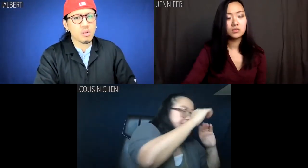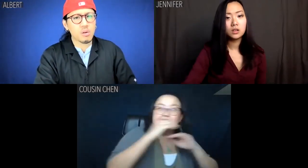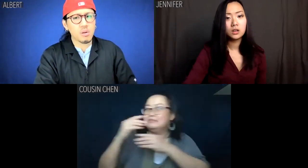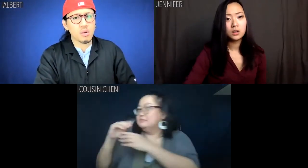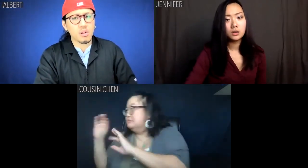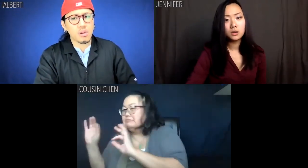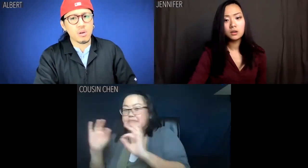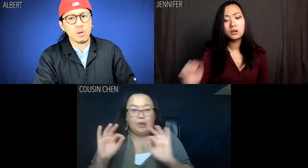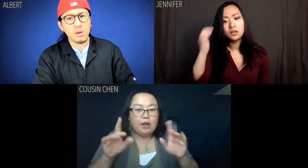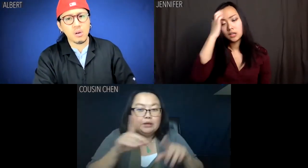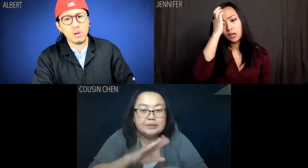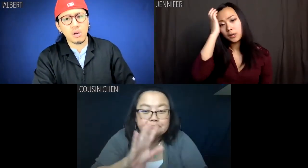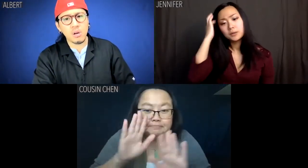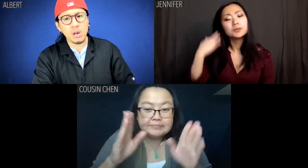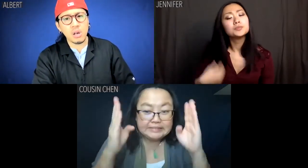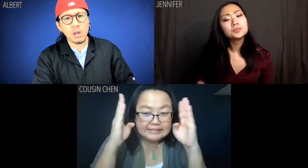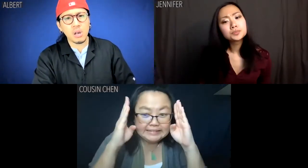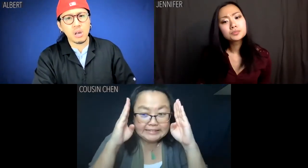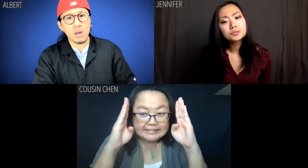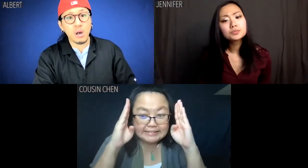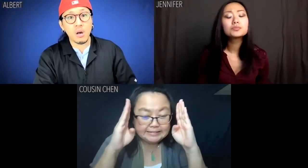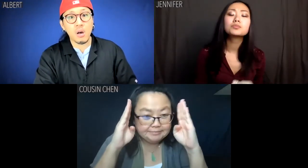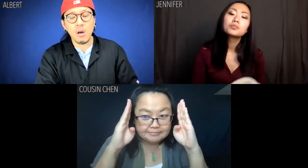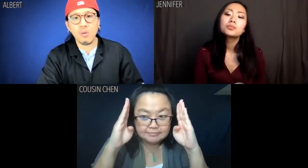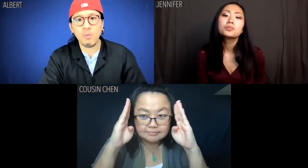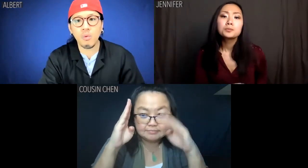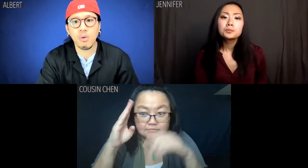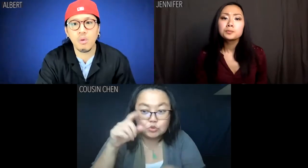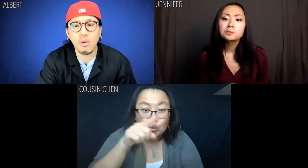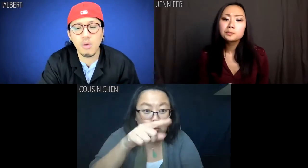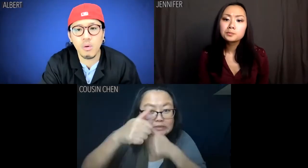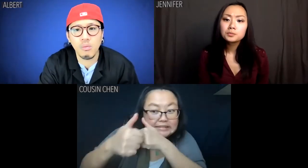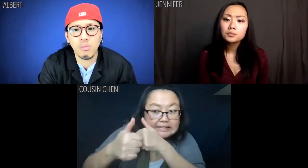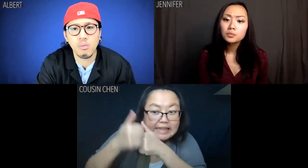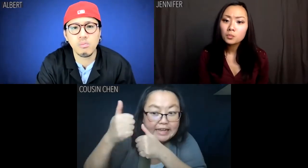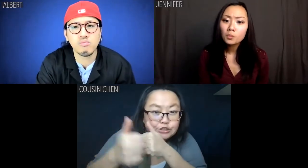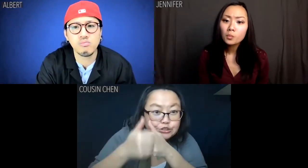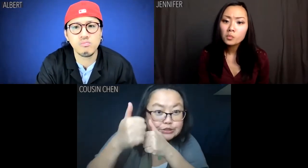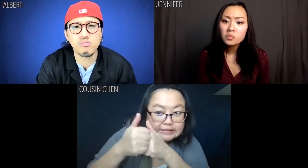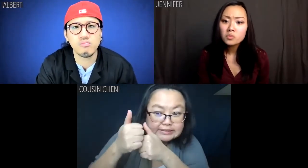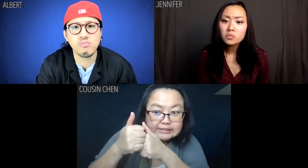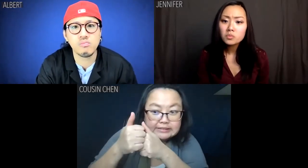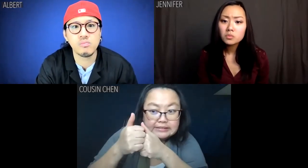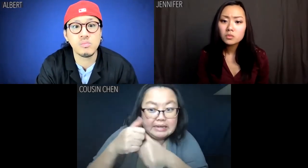Cousin Chen: Listen, you two are in danger.